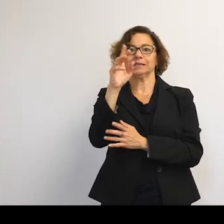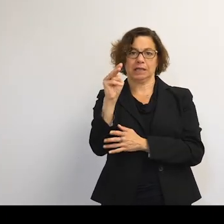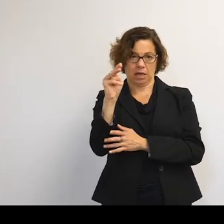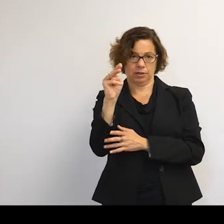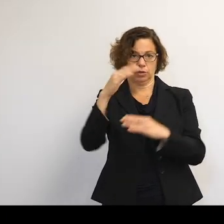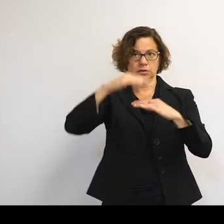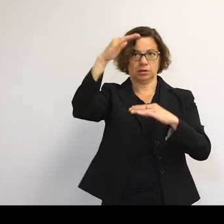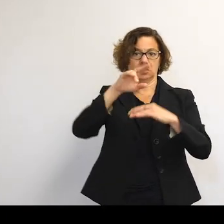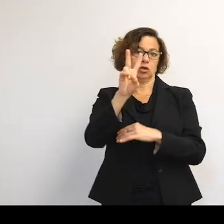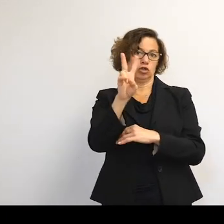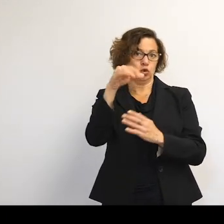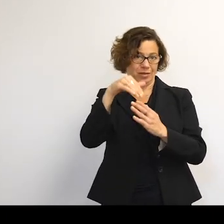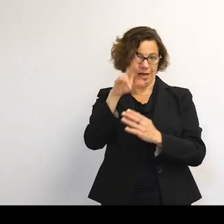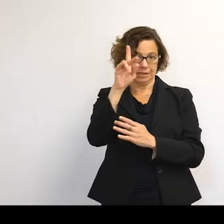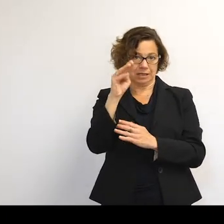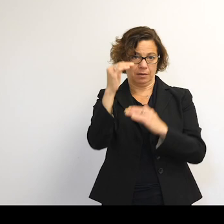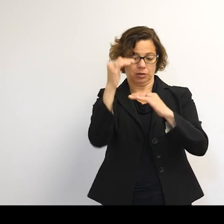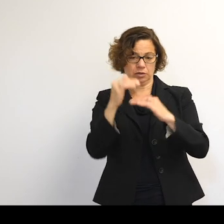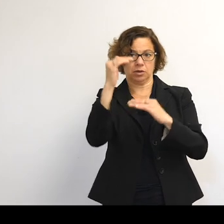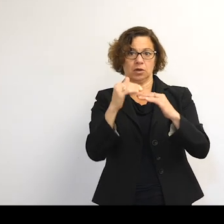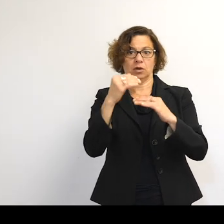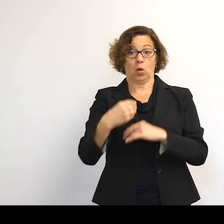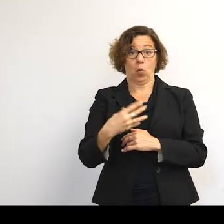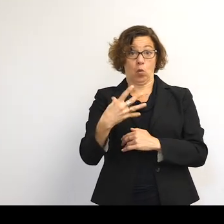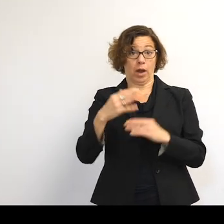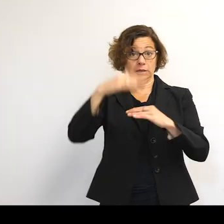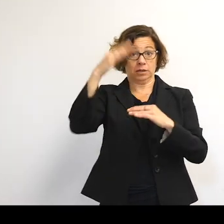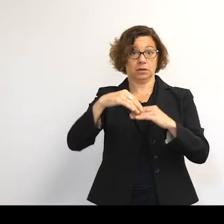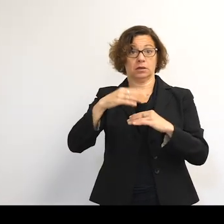So this white box here is up to 2,000 kilometers altitude.